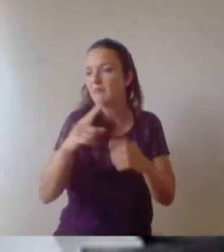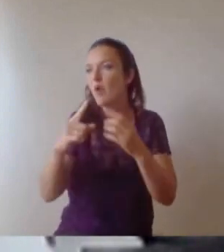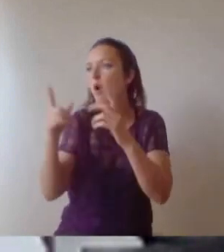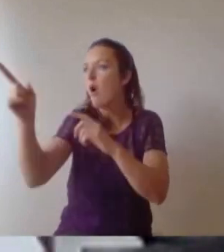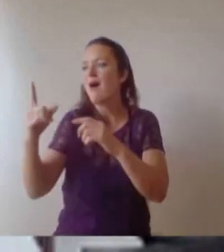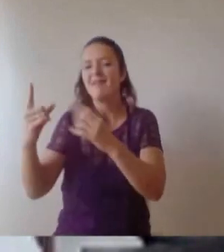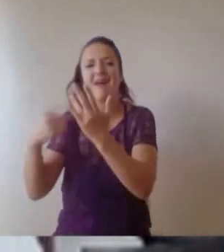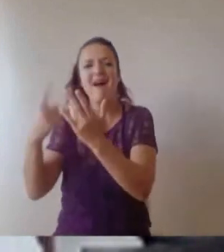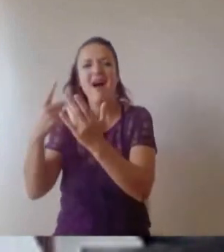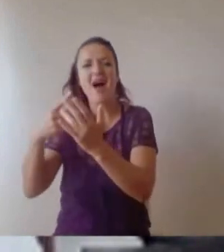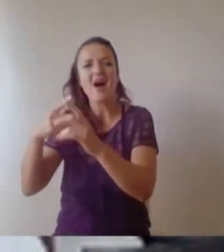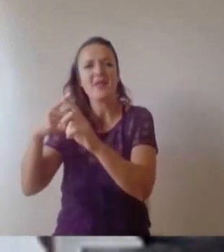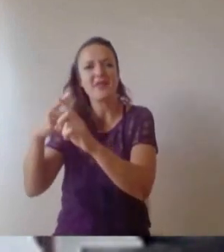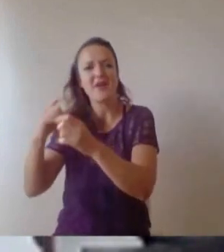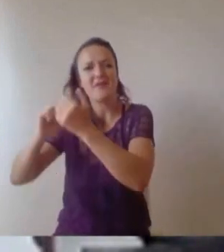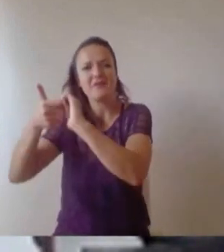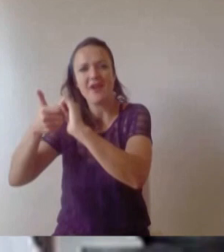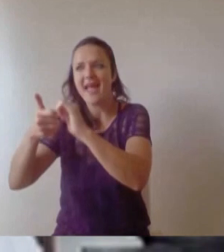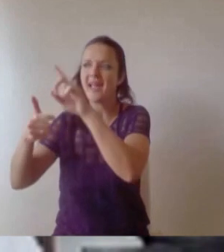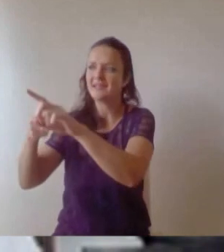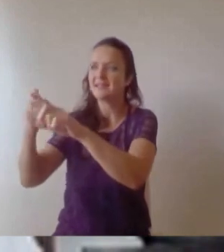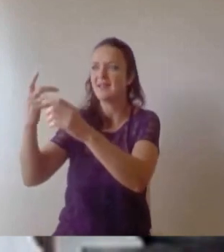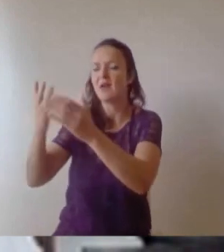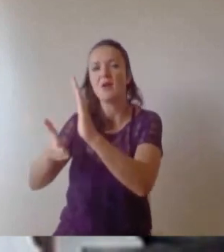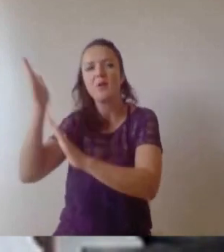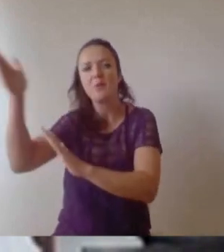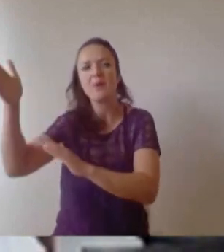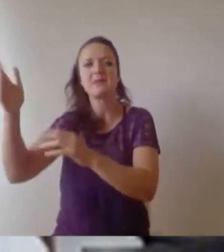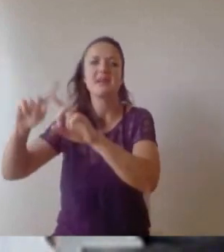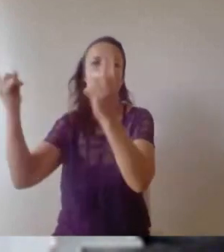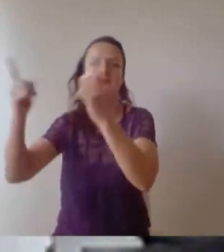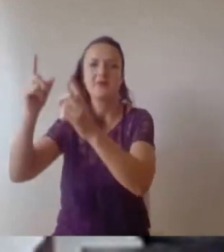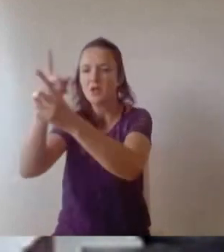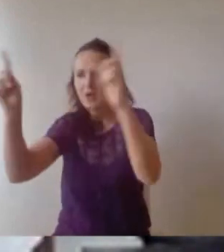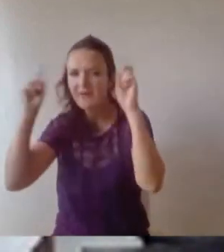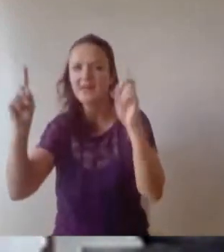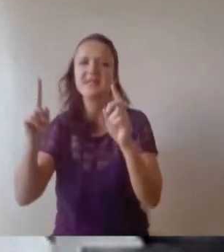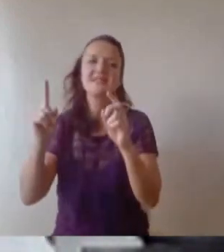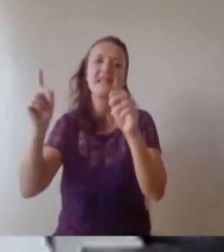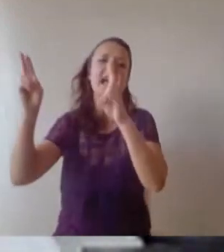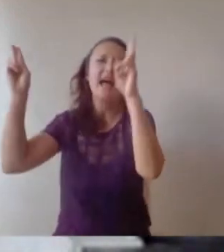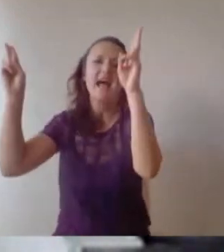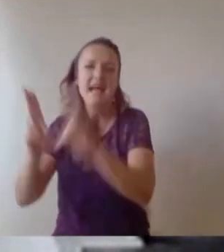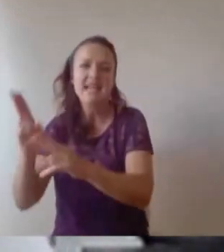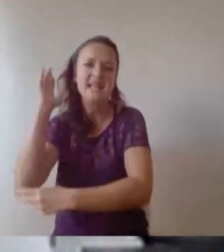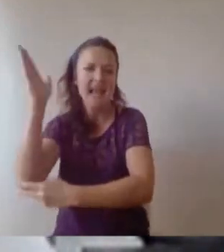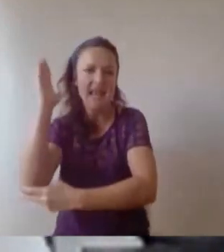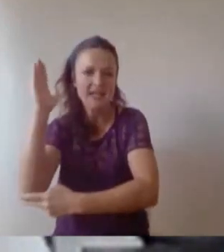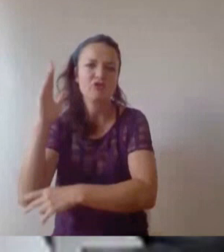You might be jealous of your flatmate who only has a four hours of lectures a week. I'm still a bit bitter about that one. But what it means is